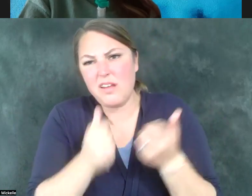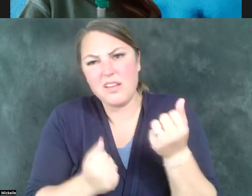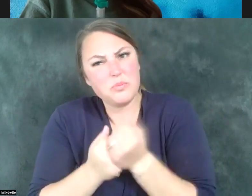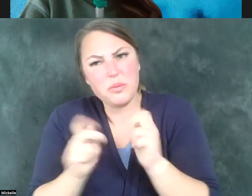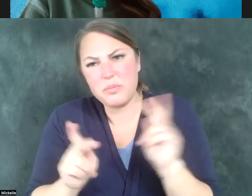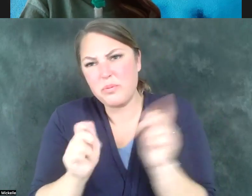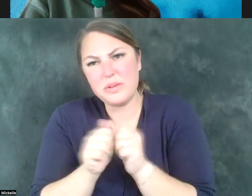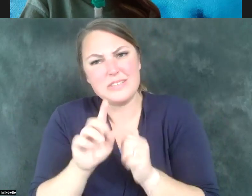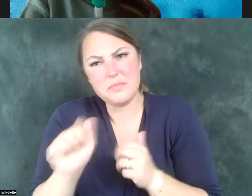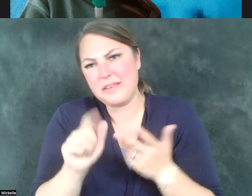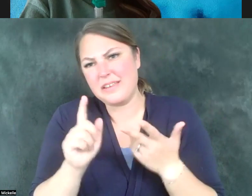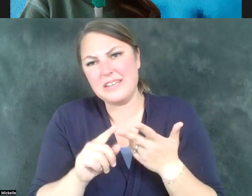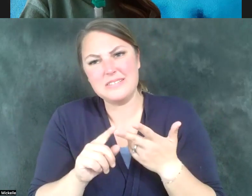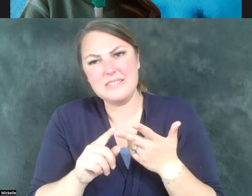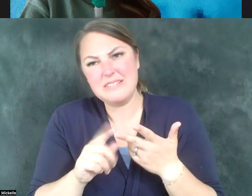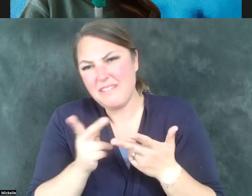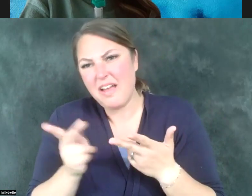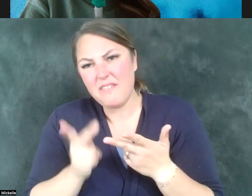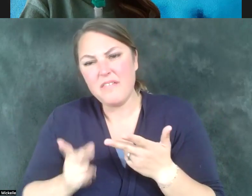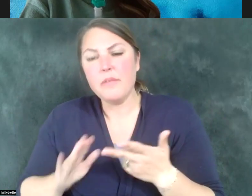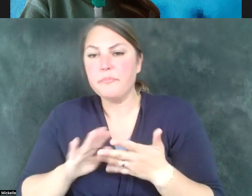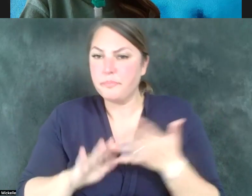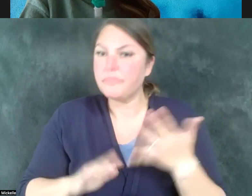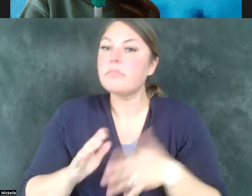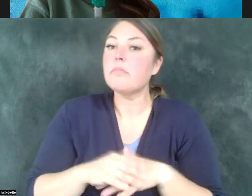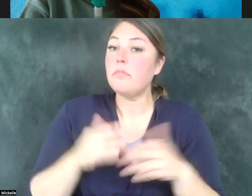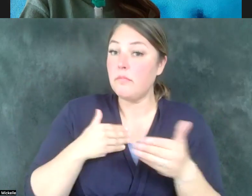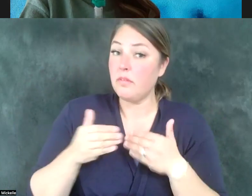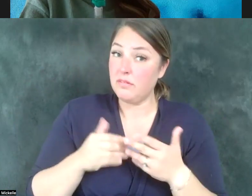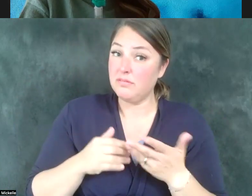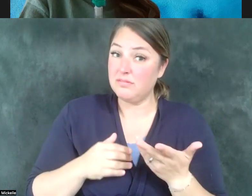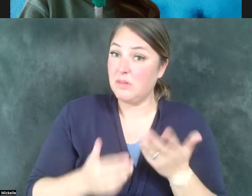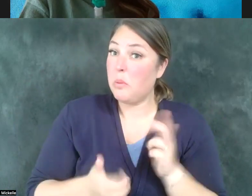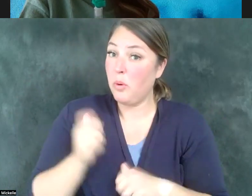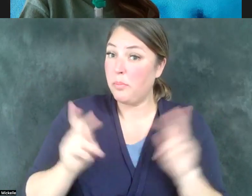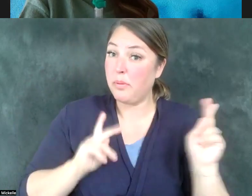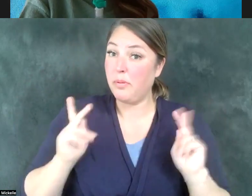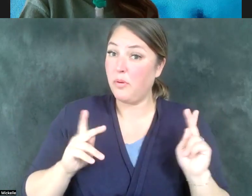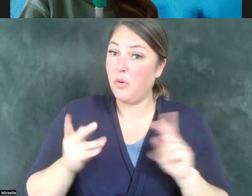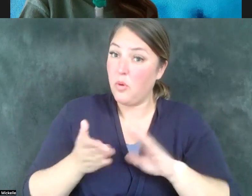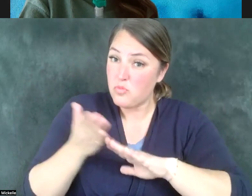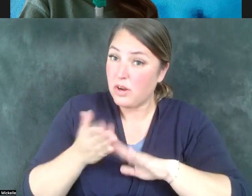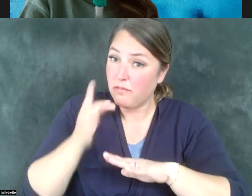more than most people who are running for public office, my life experience, my